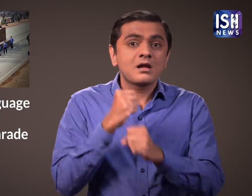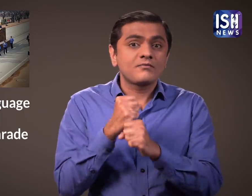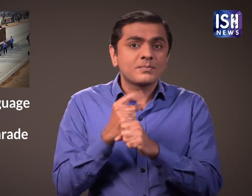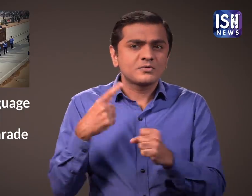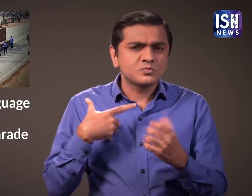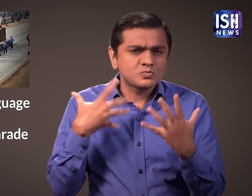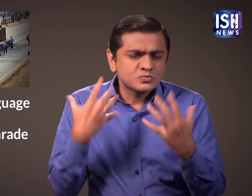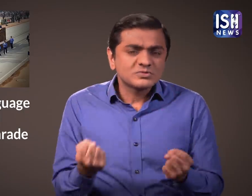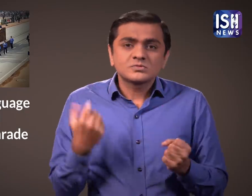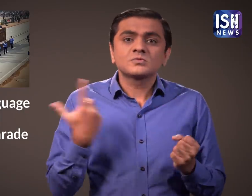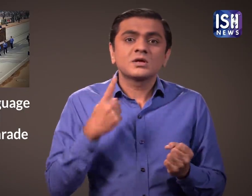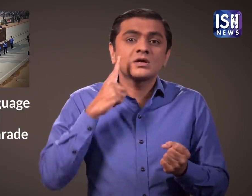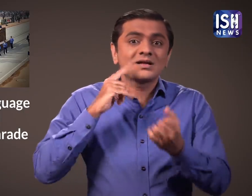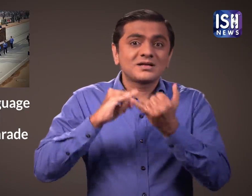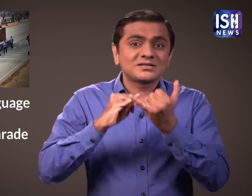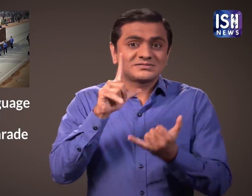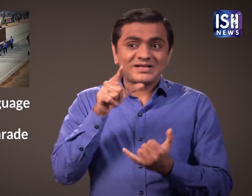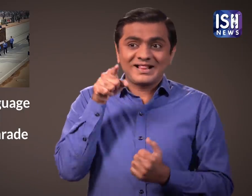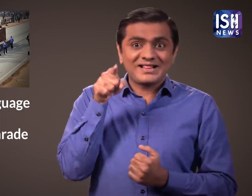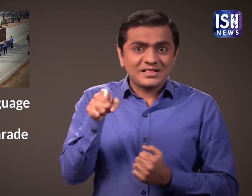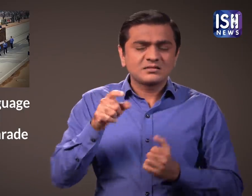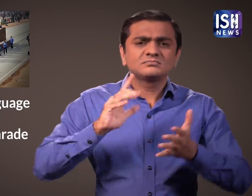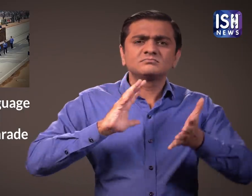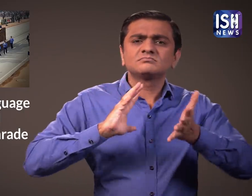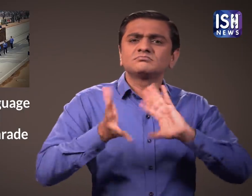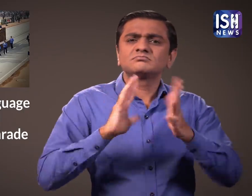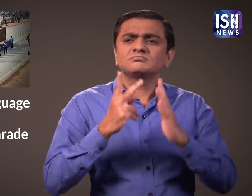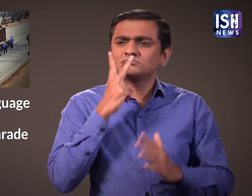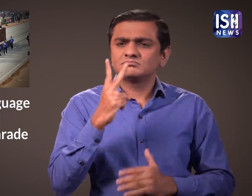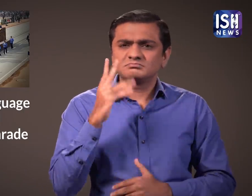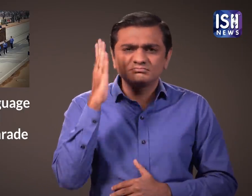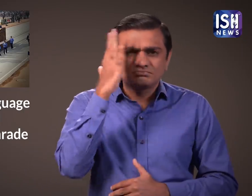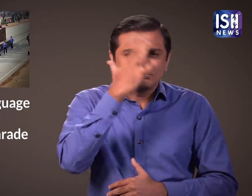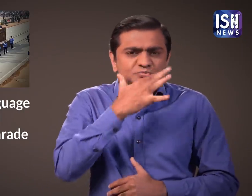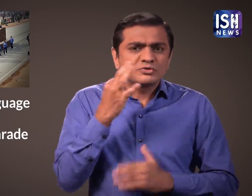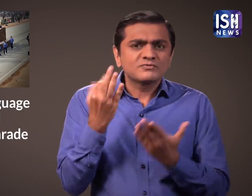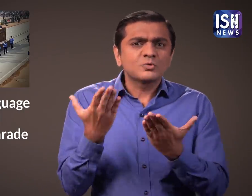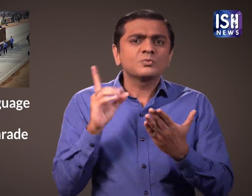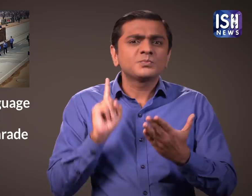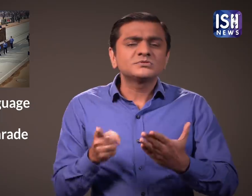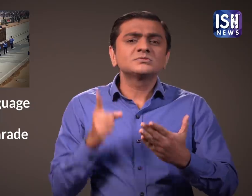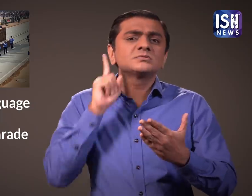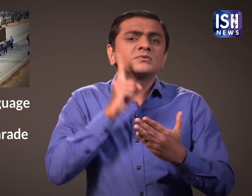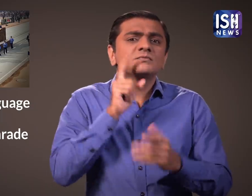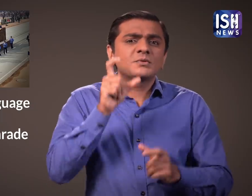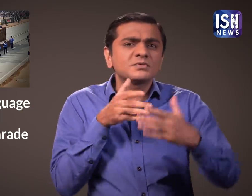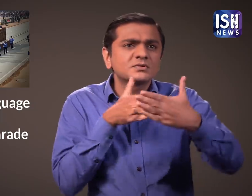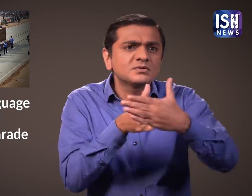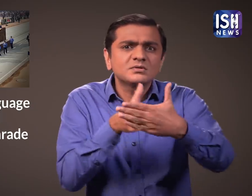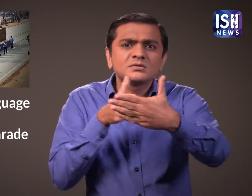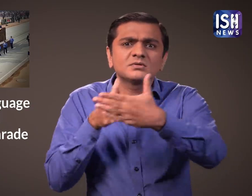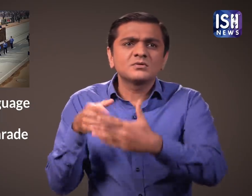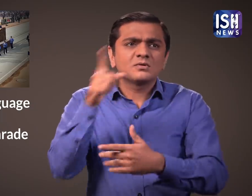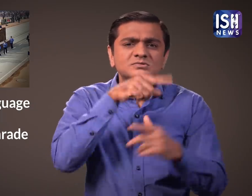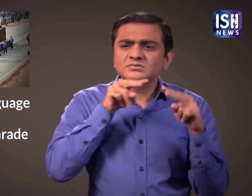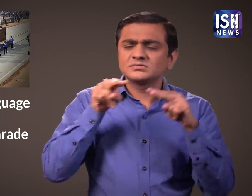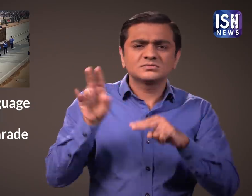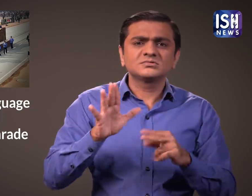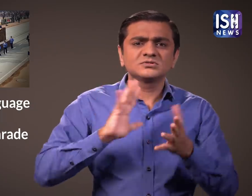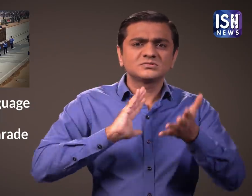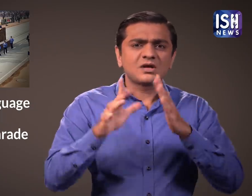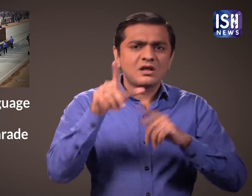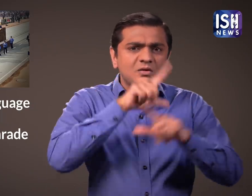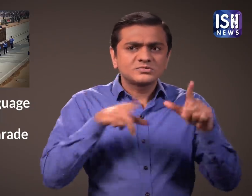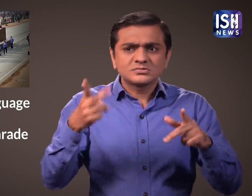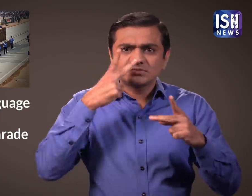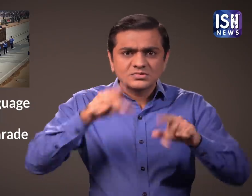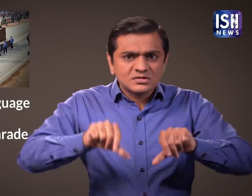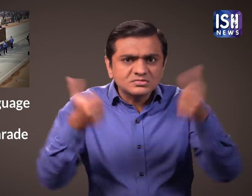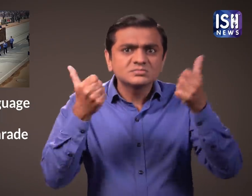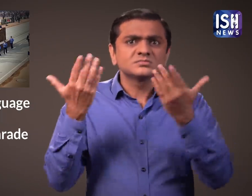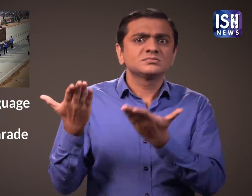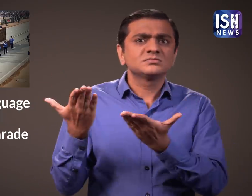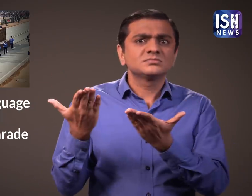The Government is committed towards creating a barrier-free environment for the Deaf by promoting ISL.